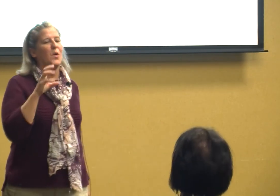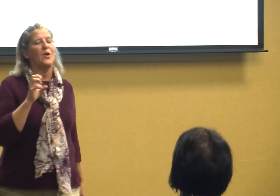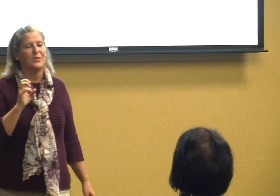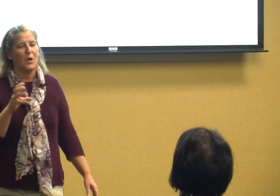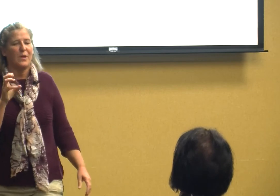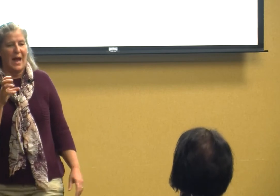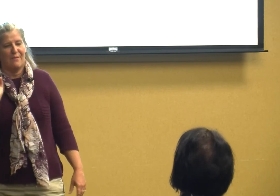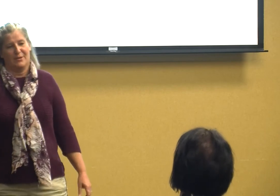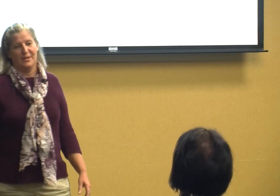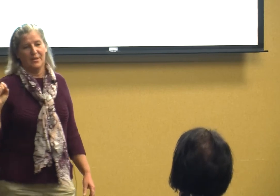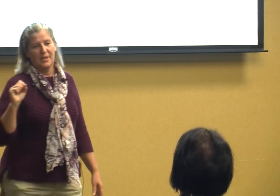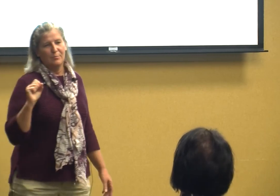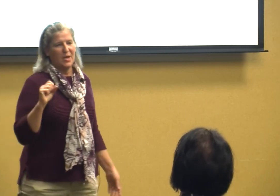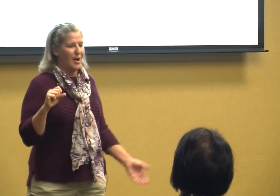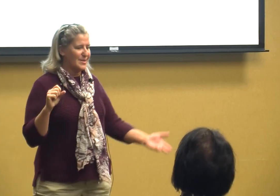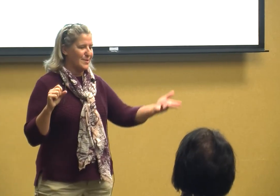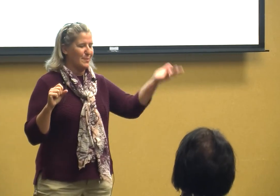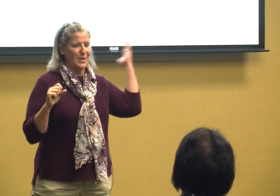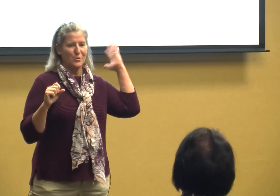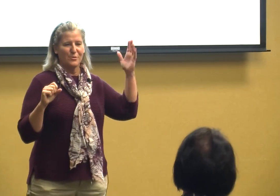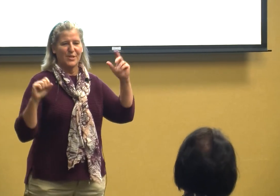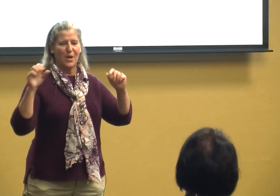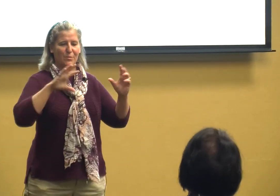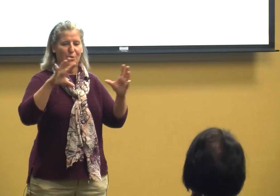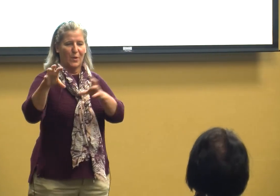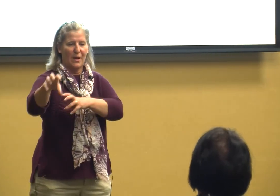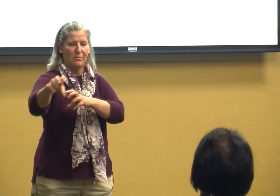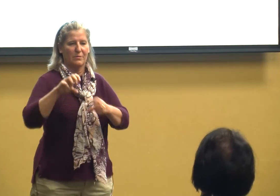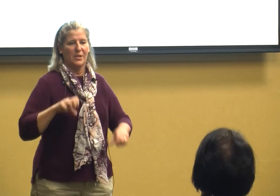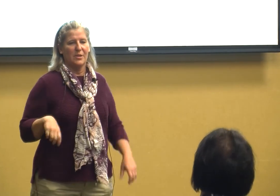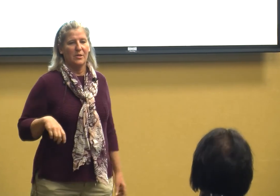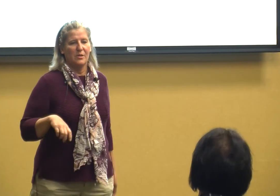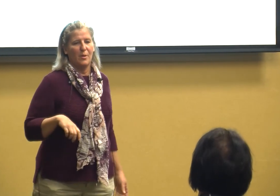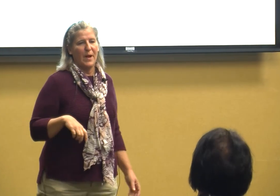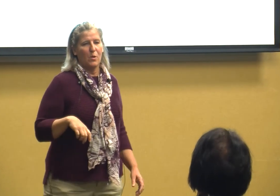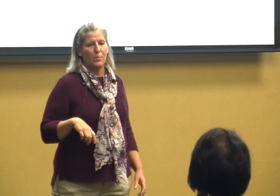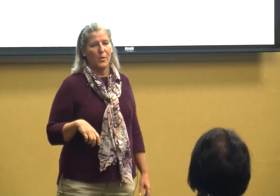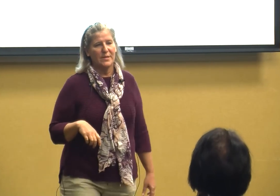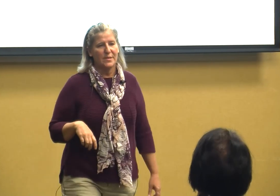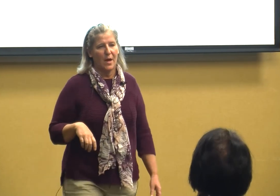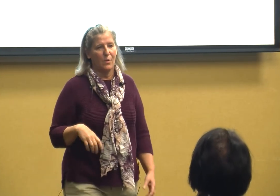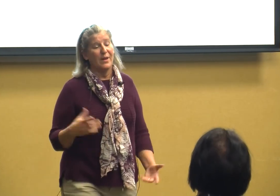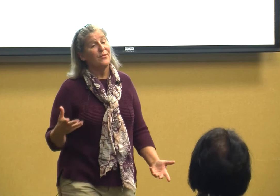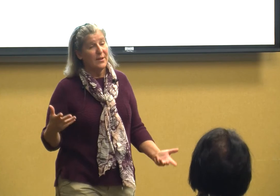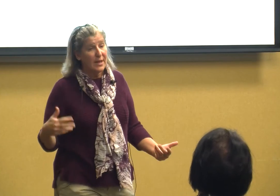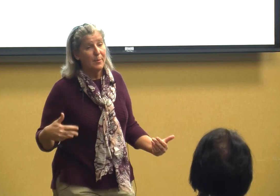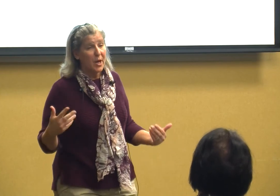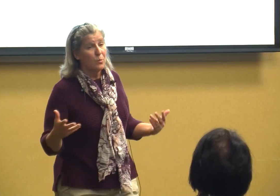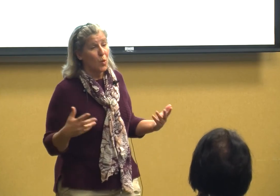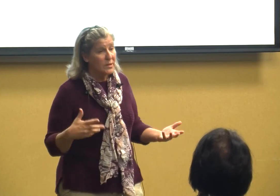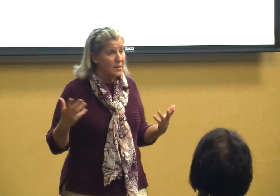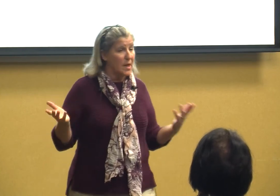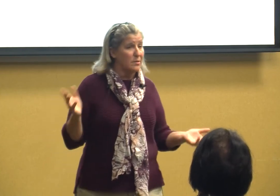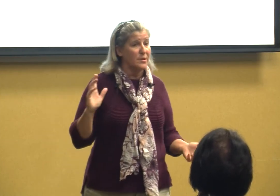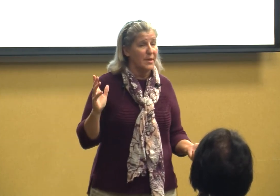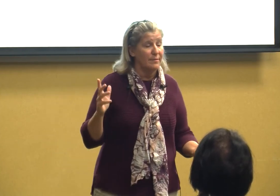all don't have because pictures don't do well on powerpoints so if anybody wants those then